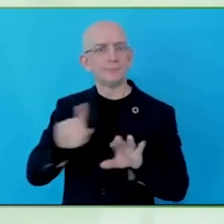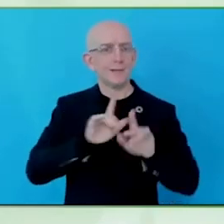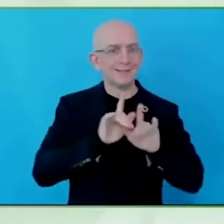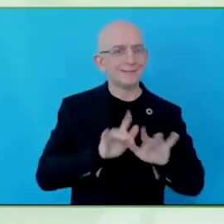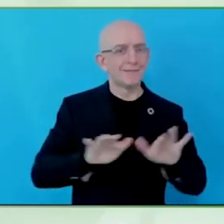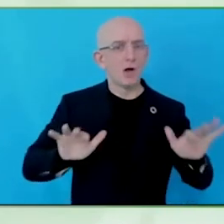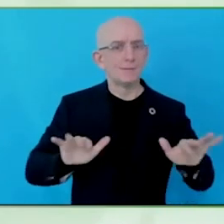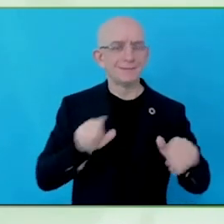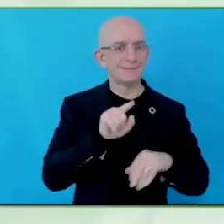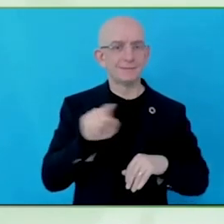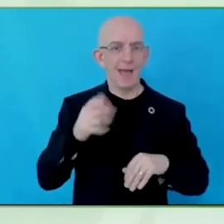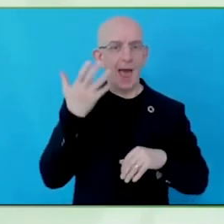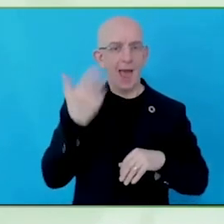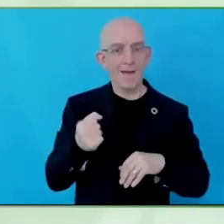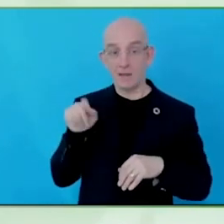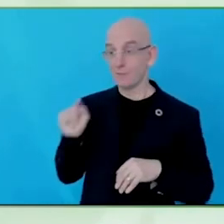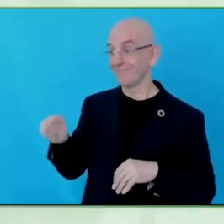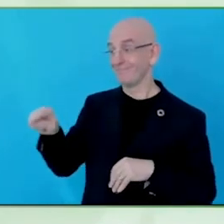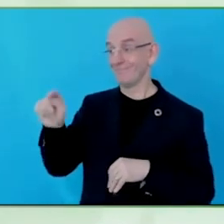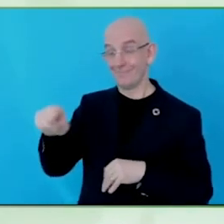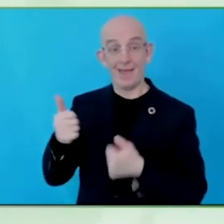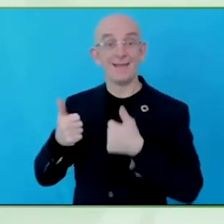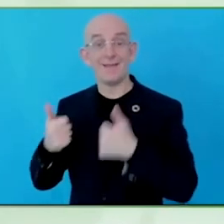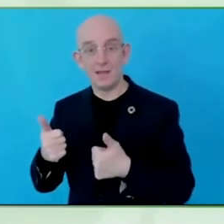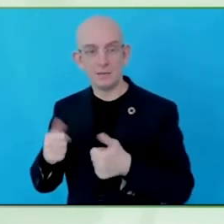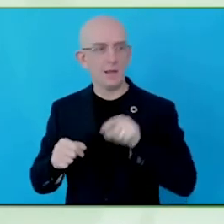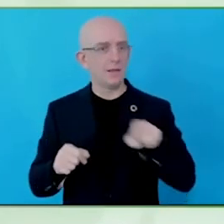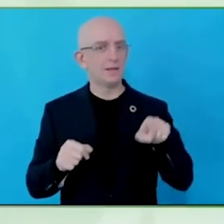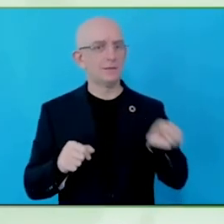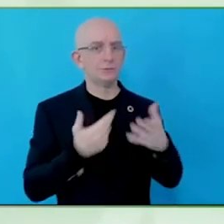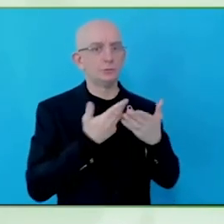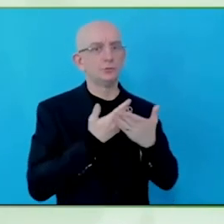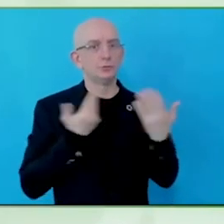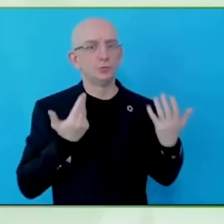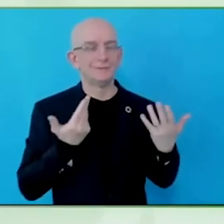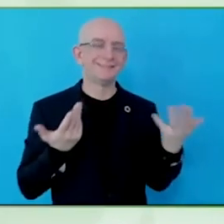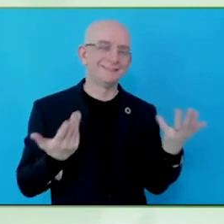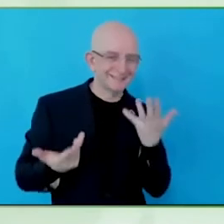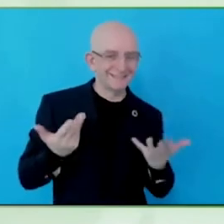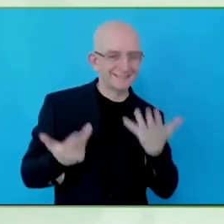insights you're getting and missing a huge amount of experience, you